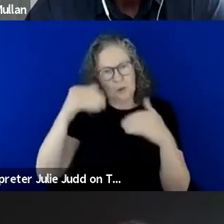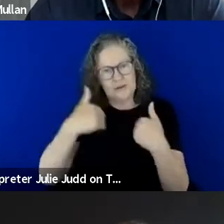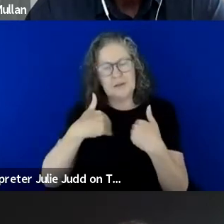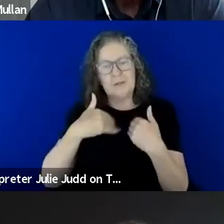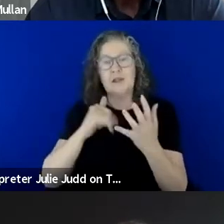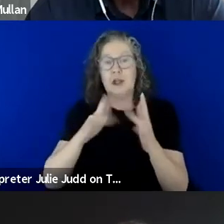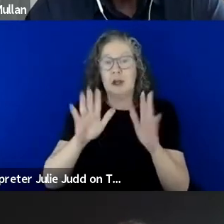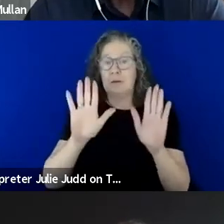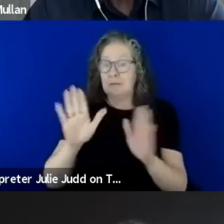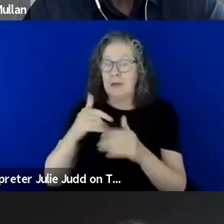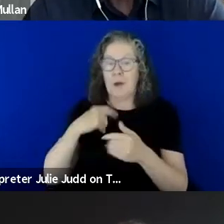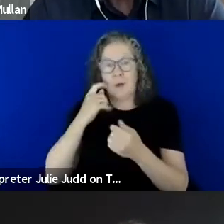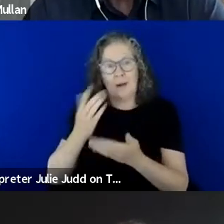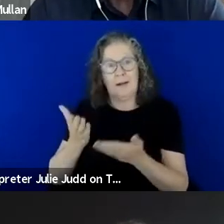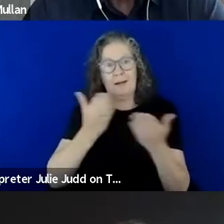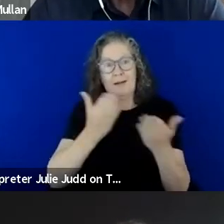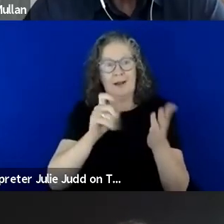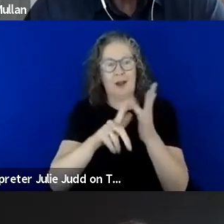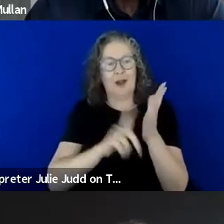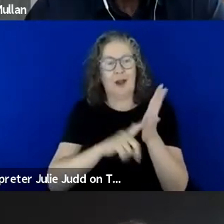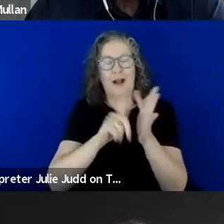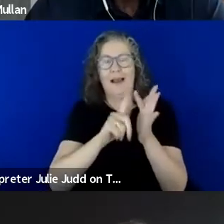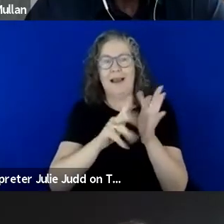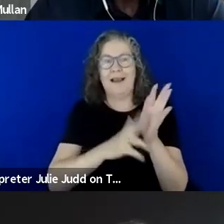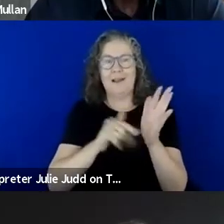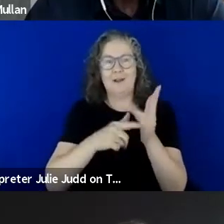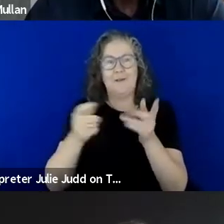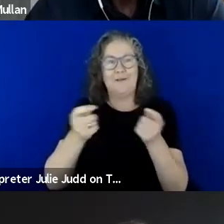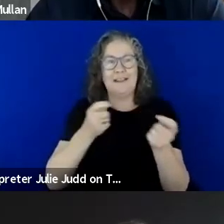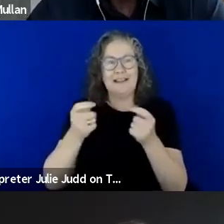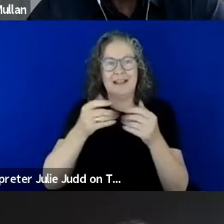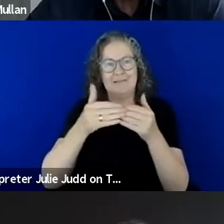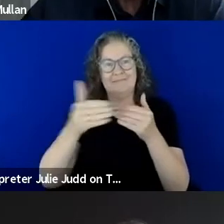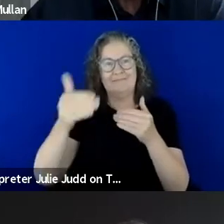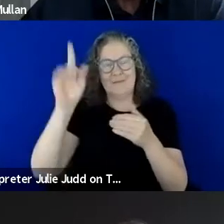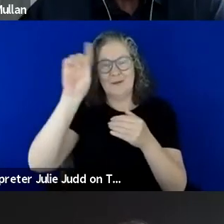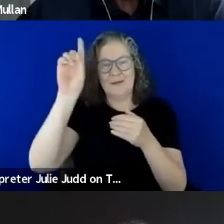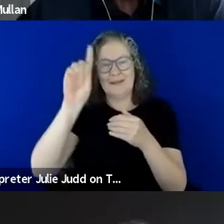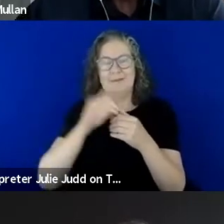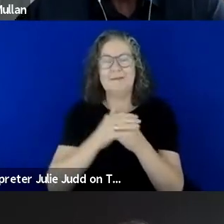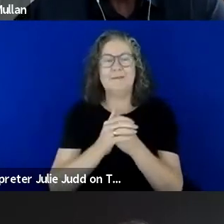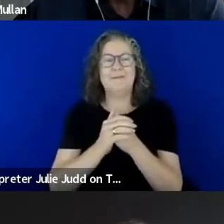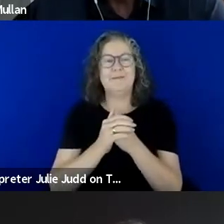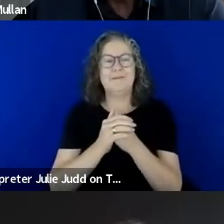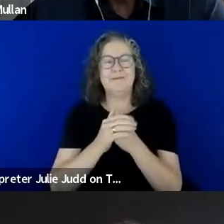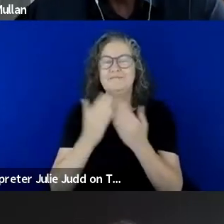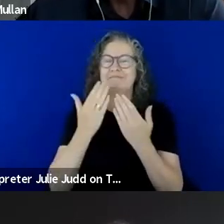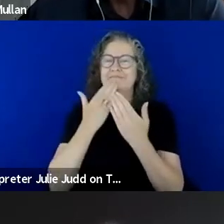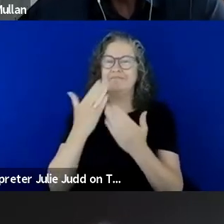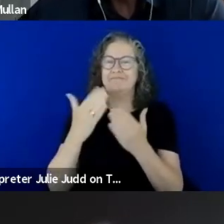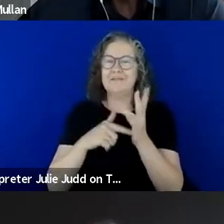to hand you over to Colleen to facilitate the rest of the program. Thank you, Tony and welcome everyone.